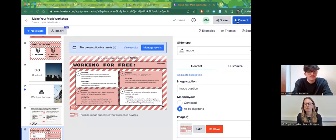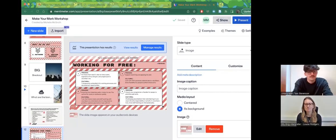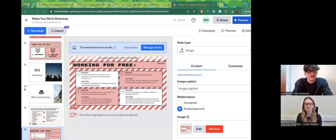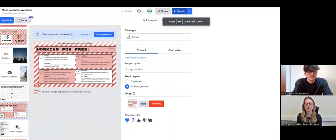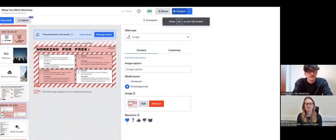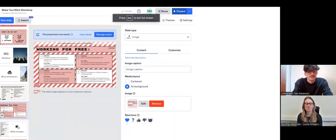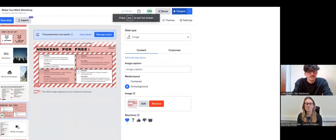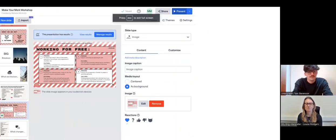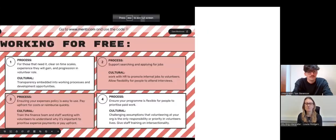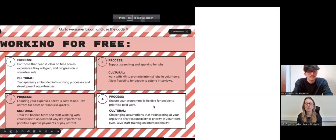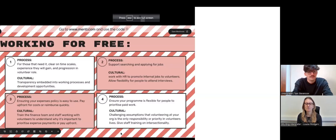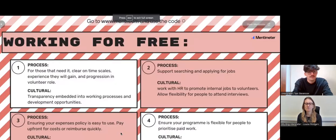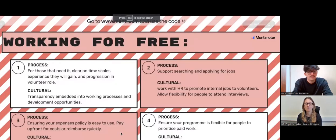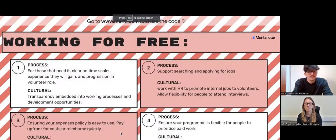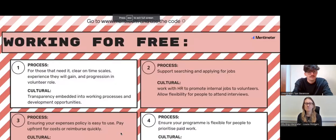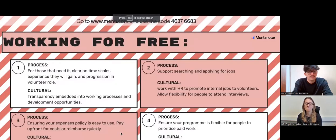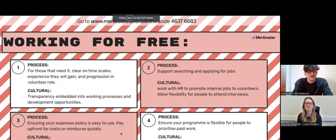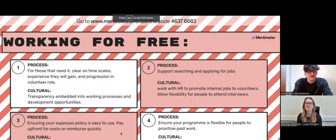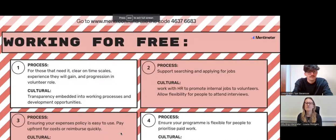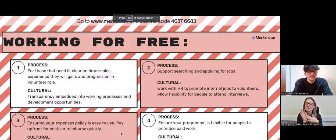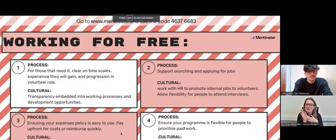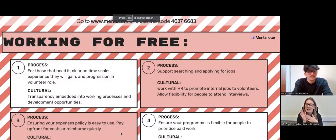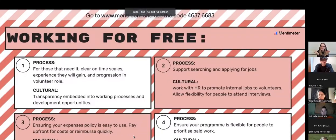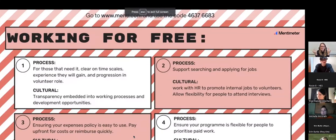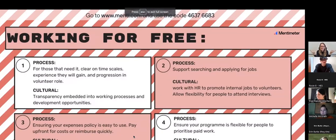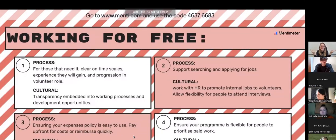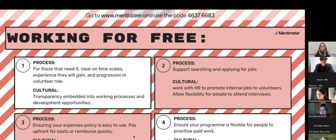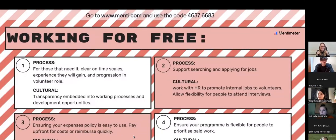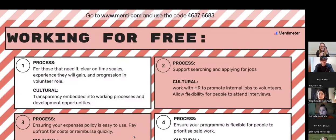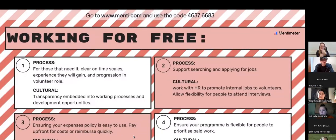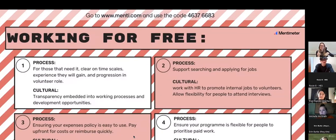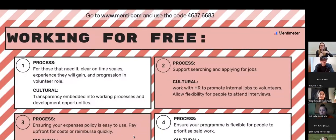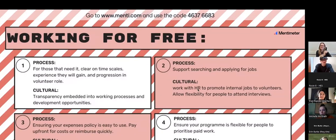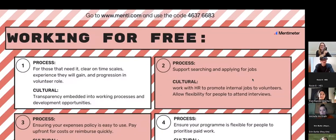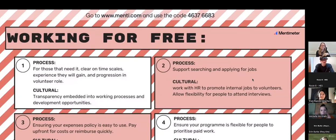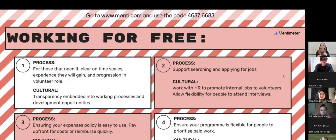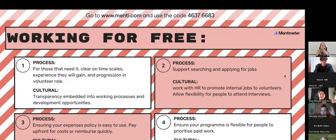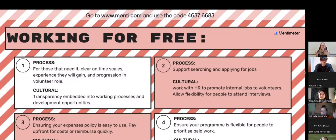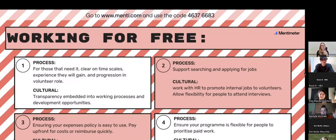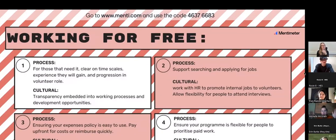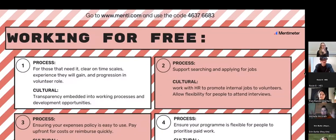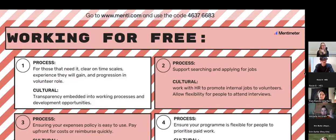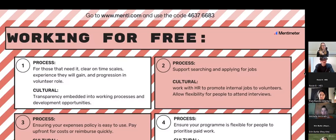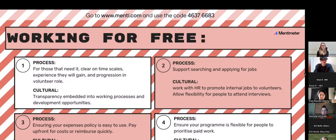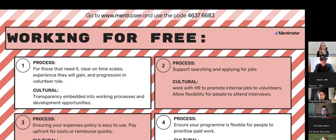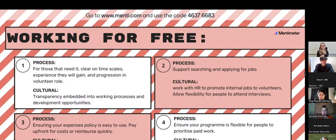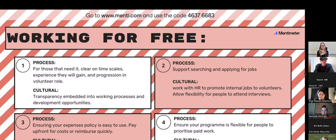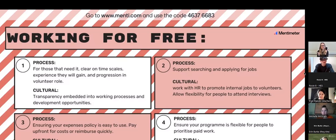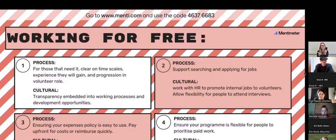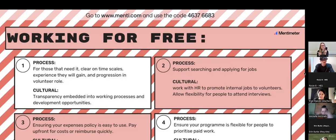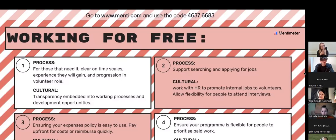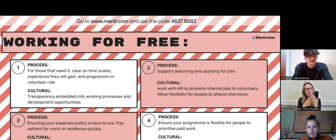Welcome back everyone. So, you know, you worked really hard and came up with this incredible word